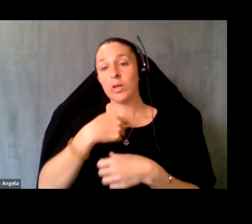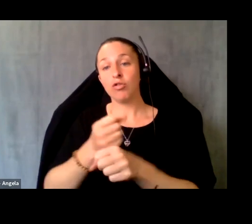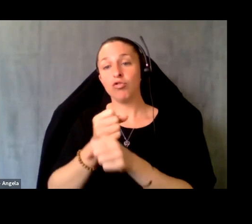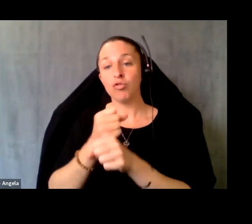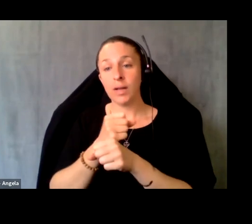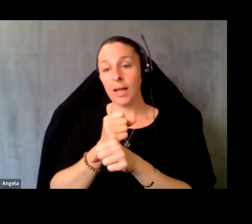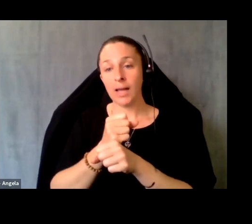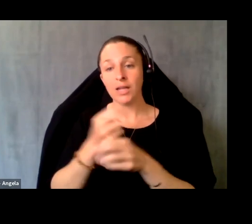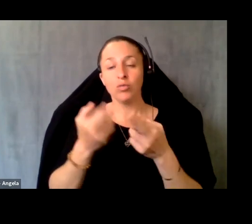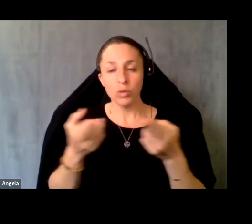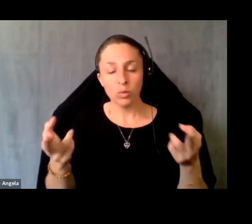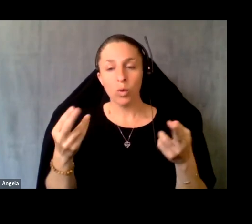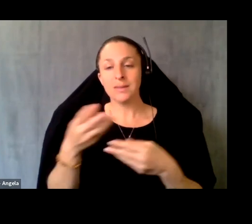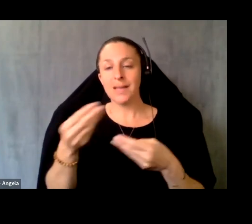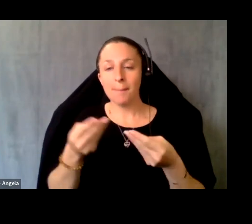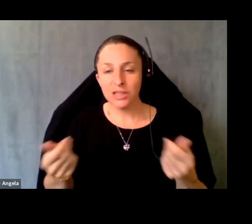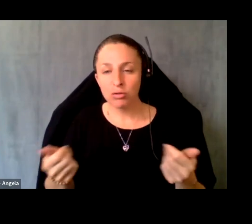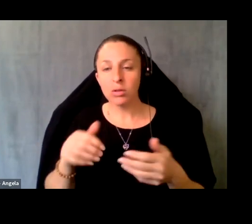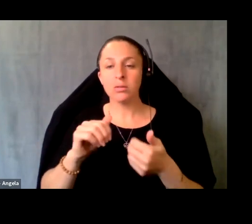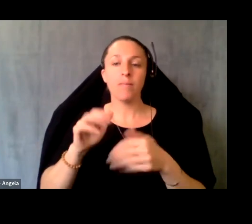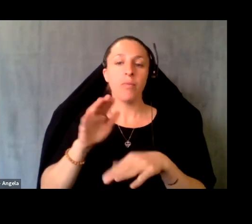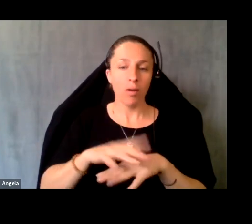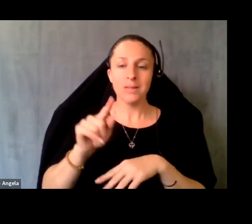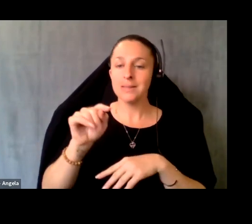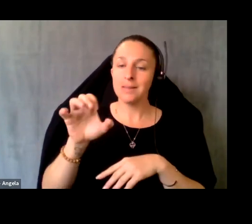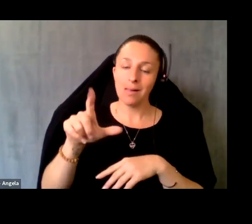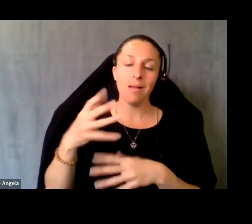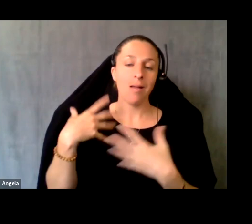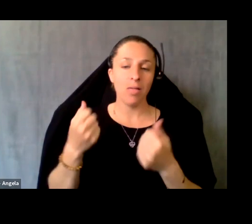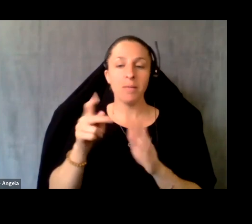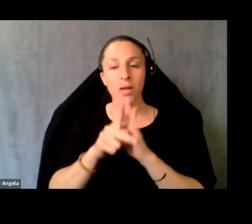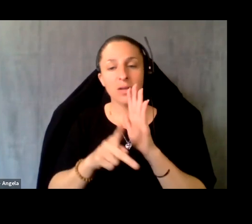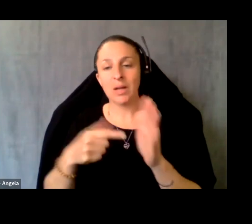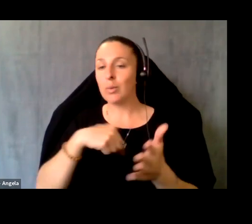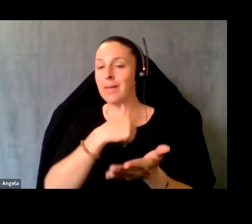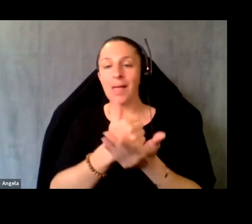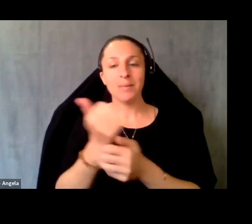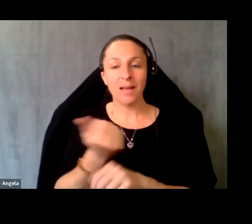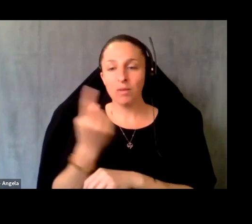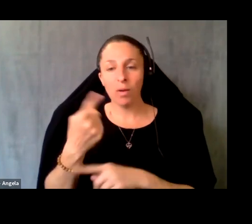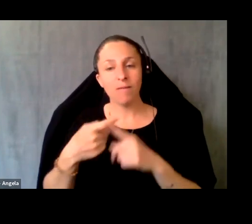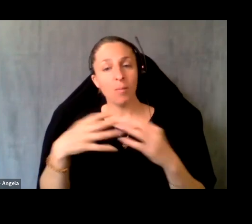resources and materials on tele health policy. So we have helped everybody from the White House to